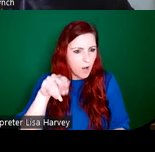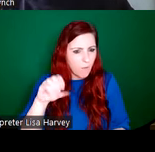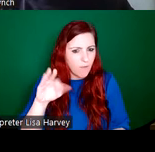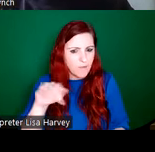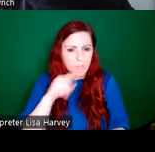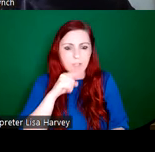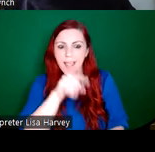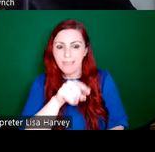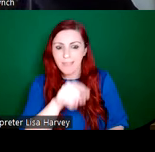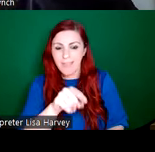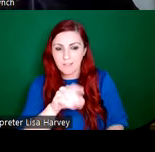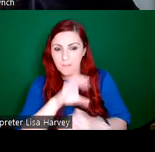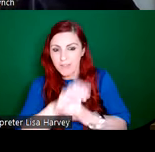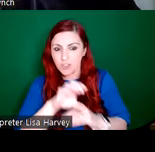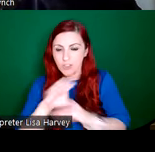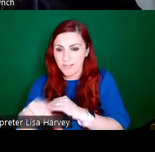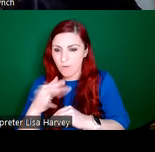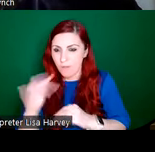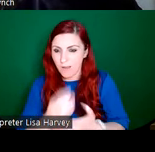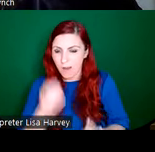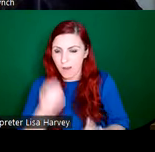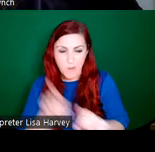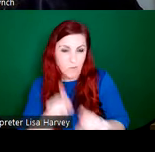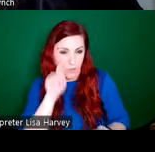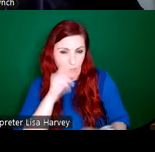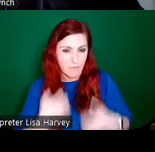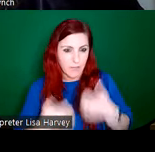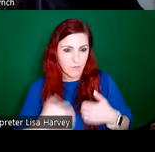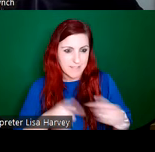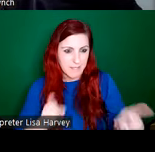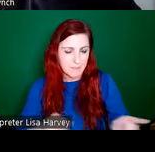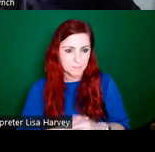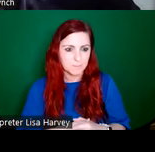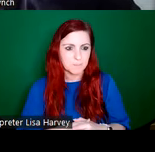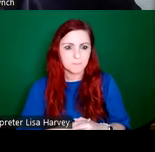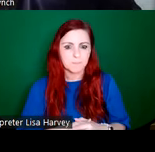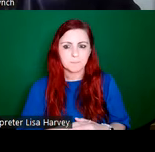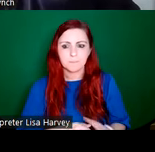advising De Valera on the Constitution is kind of interesting as well. The next